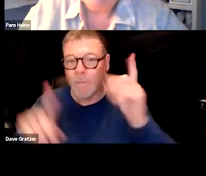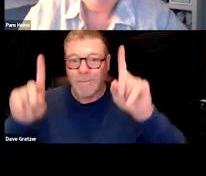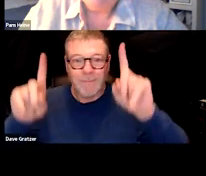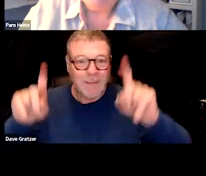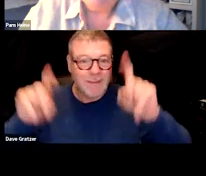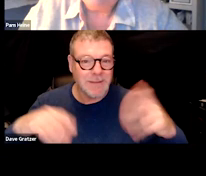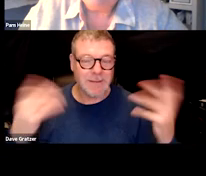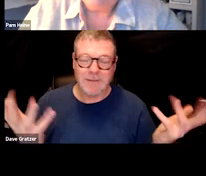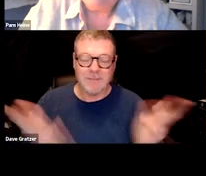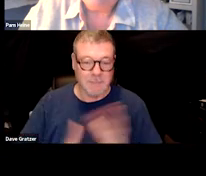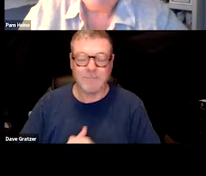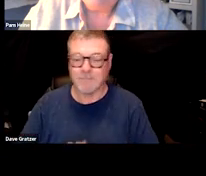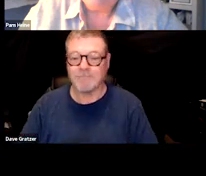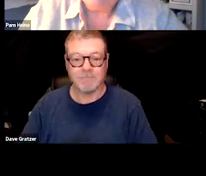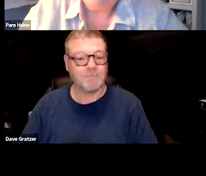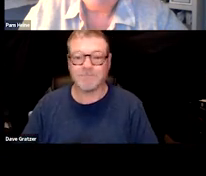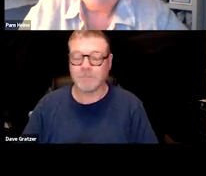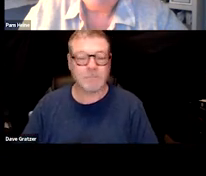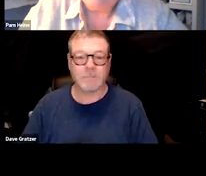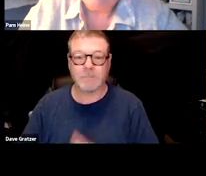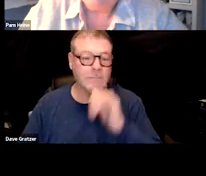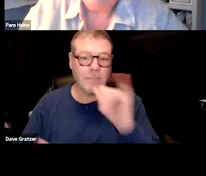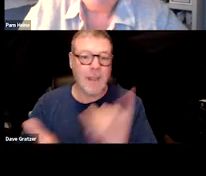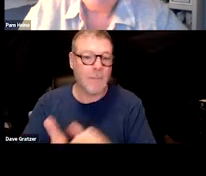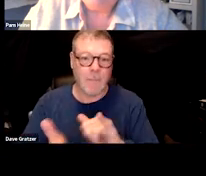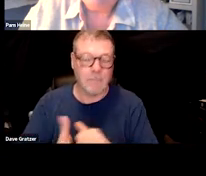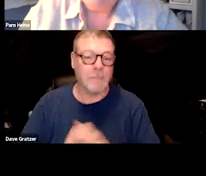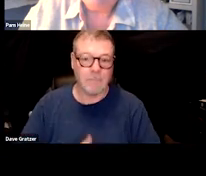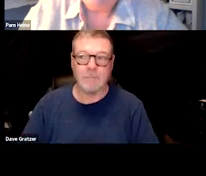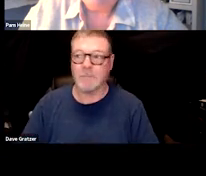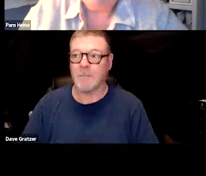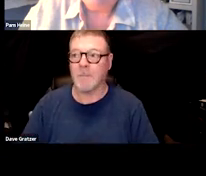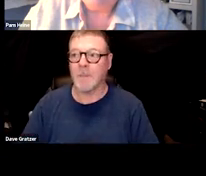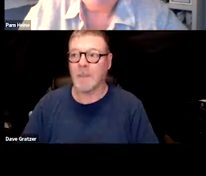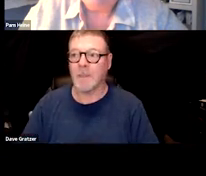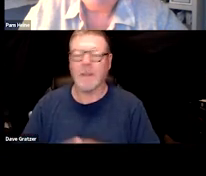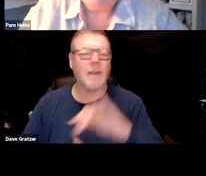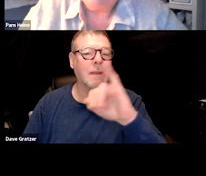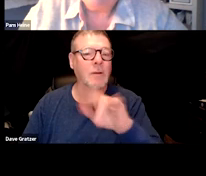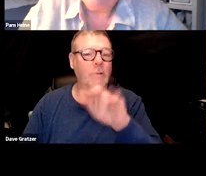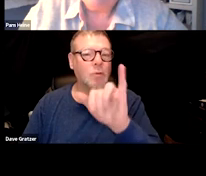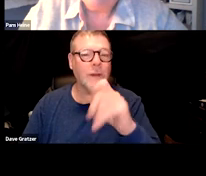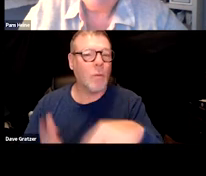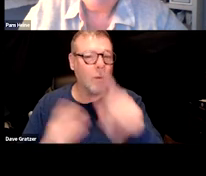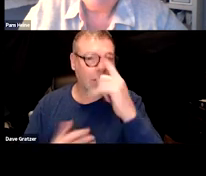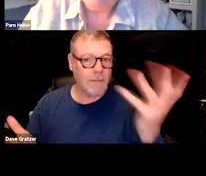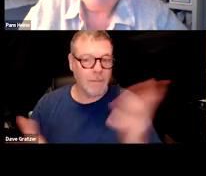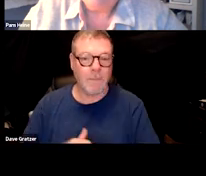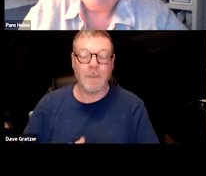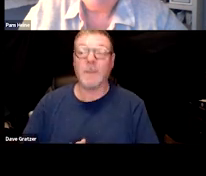So it's not impossible to do that. What do you think about that Julie? Well I think having adjudicated during the pandemic